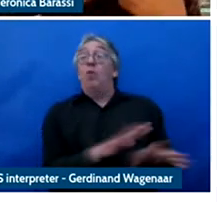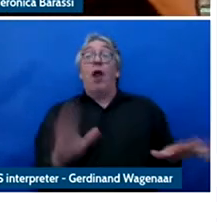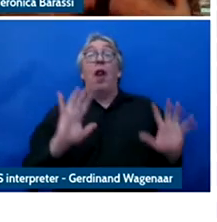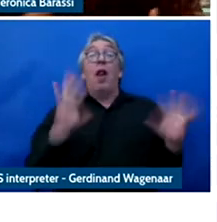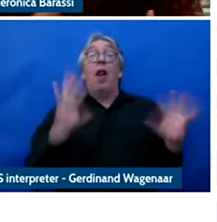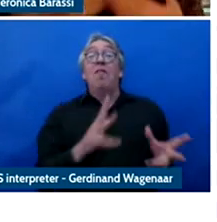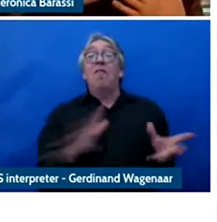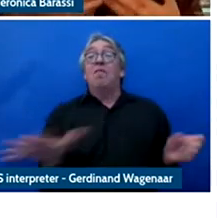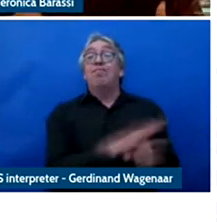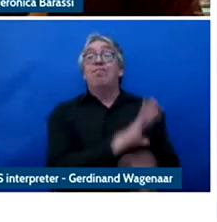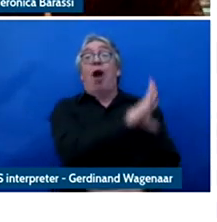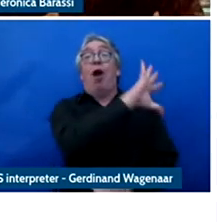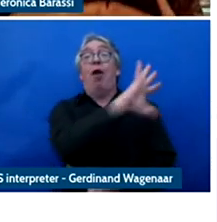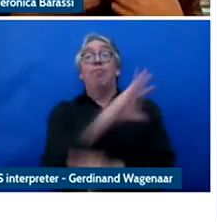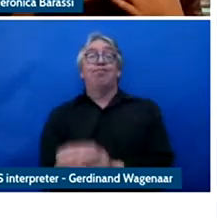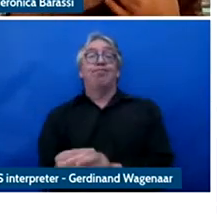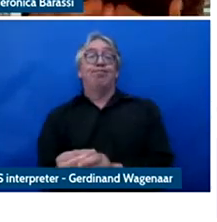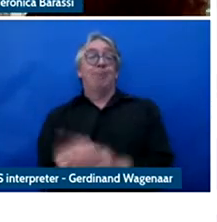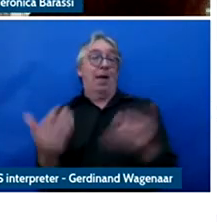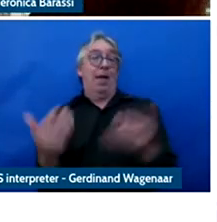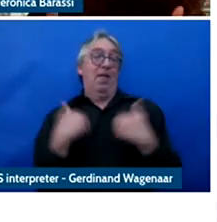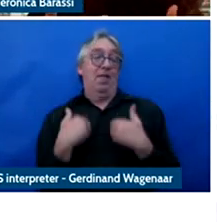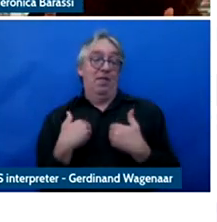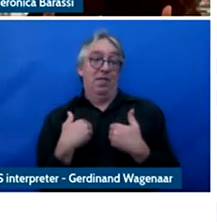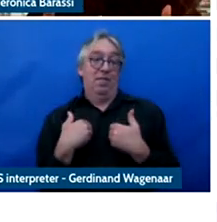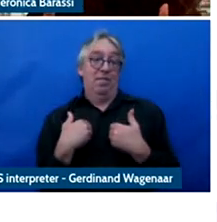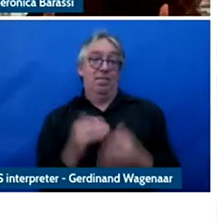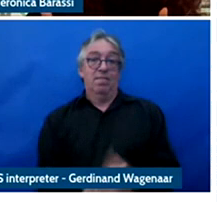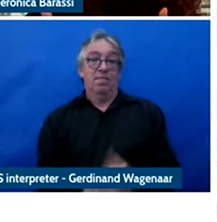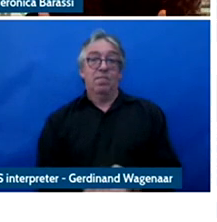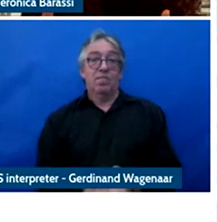increasingly more data places that we are collecting about them today will